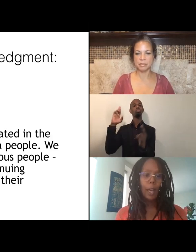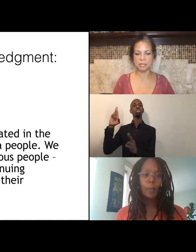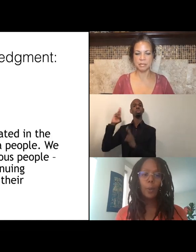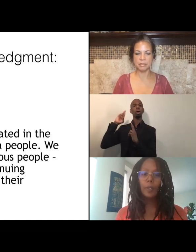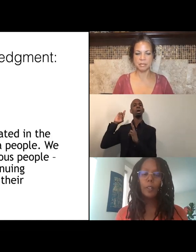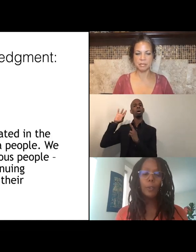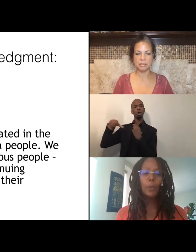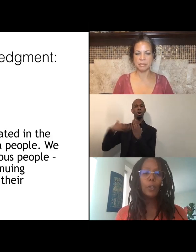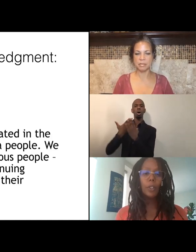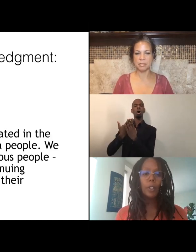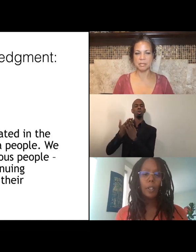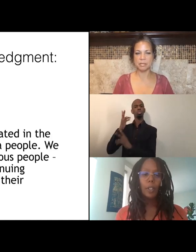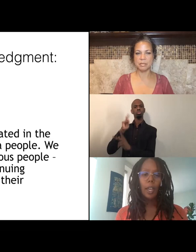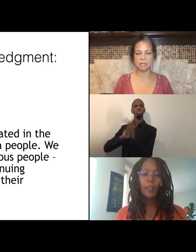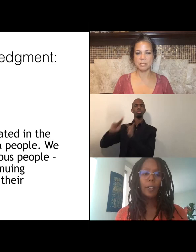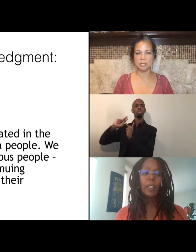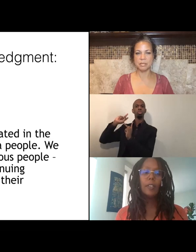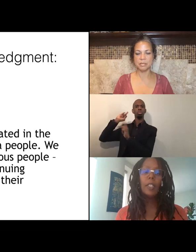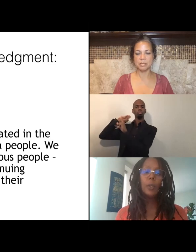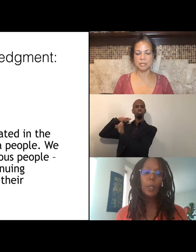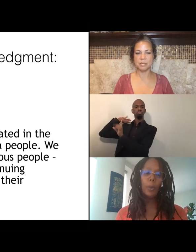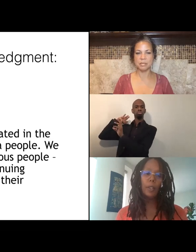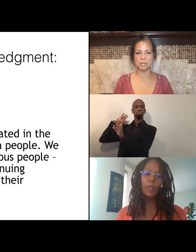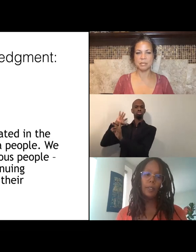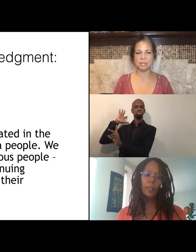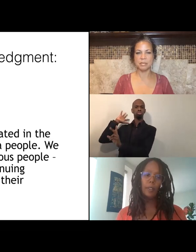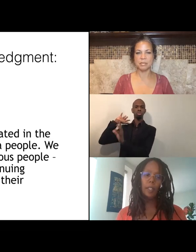past, present and future and their continuing presence,